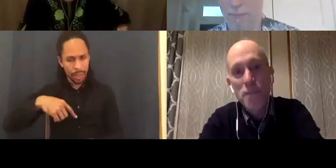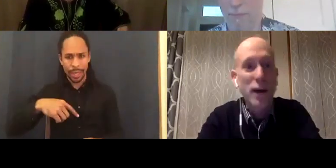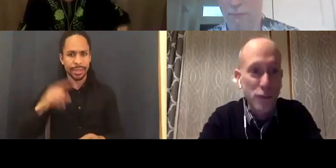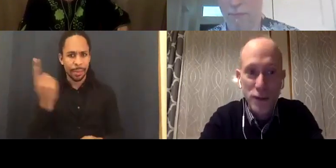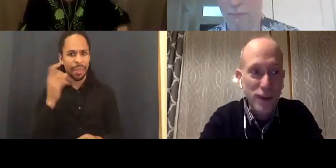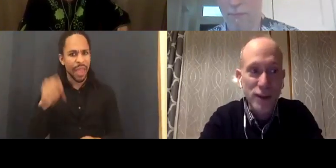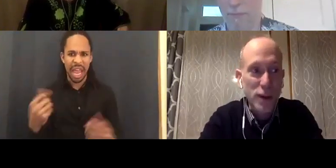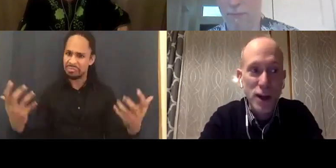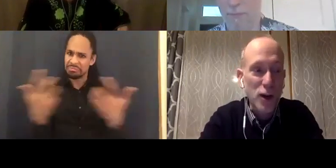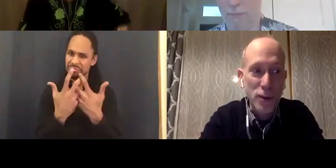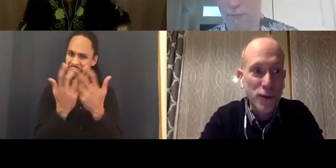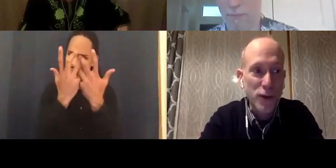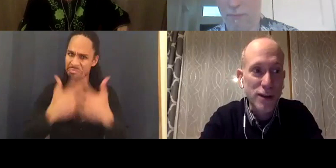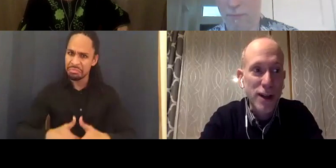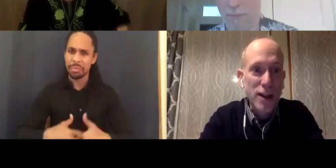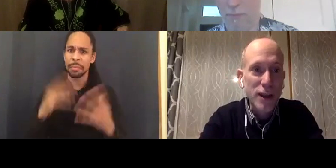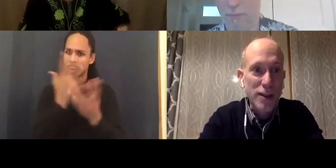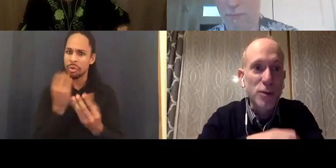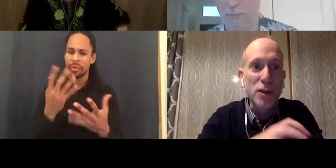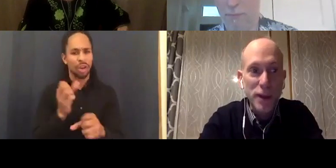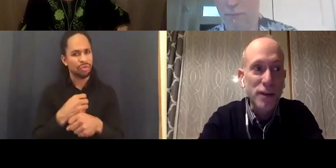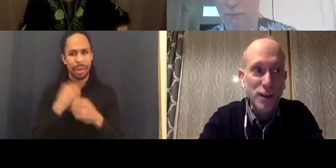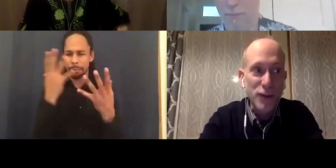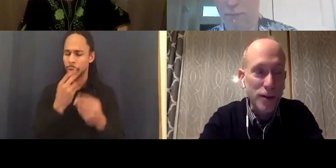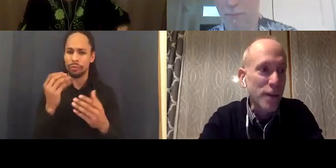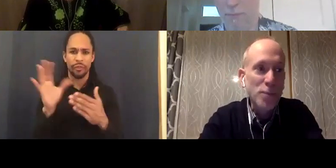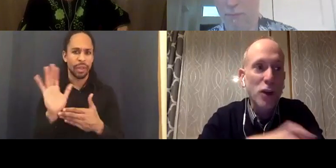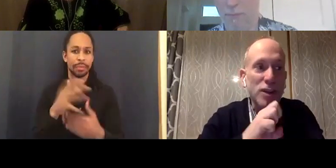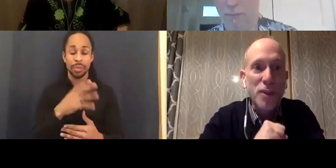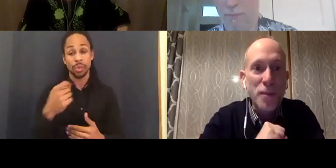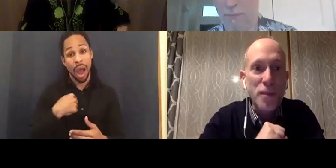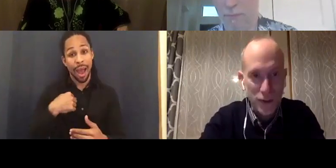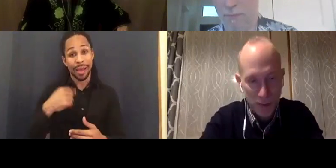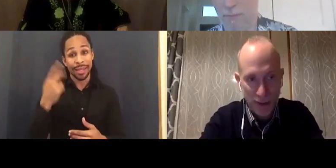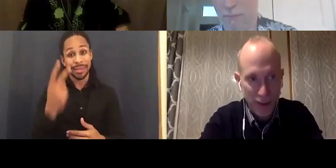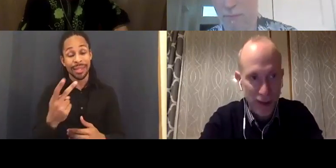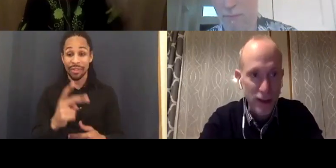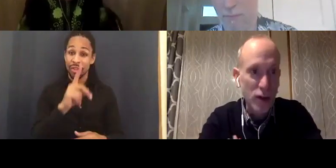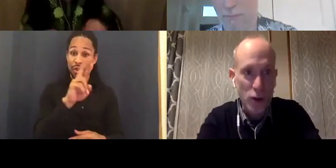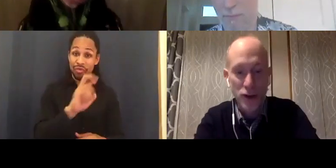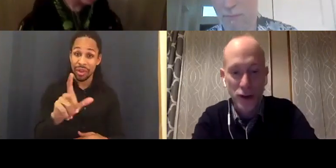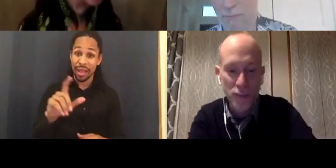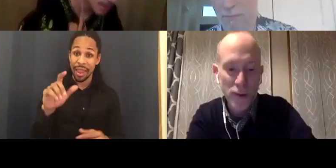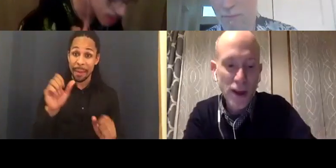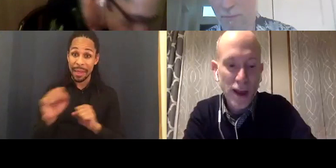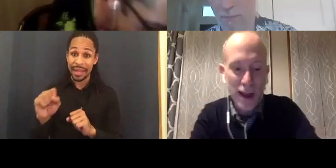better films. That's why I always find the ReelAbilities films are some of the best films I see all year.